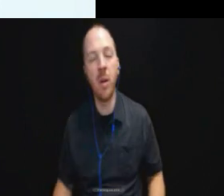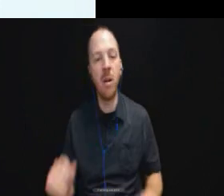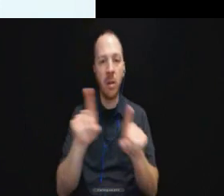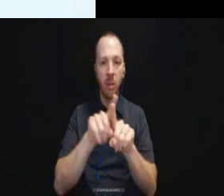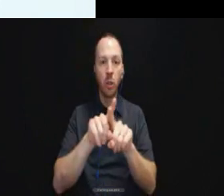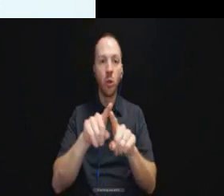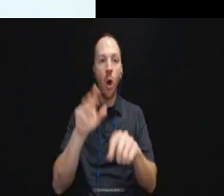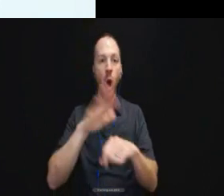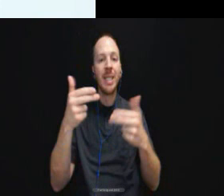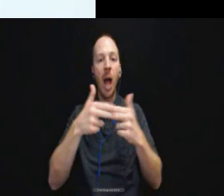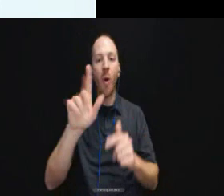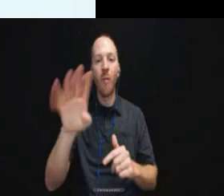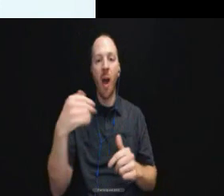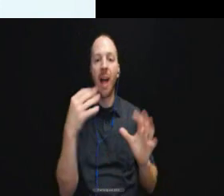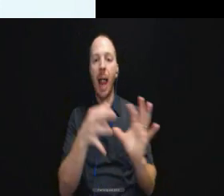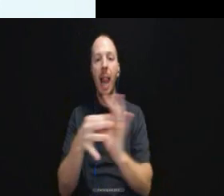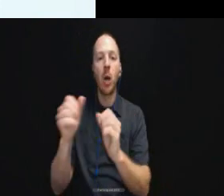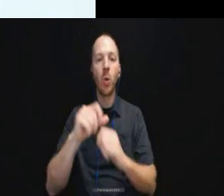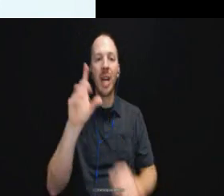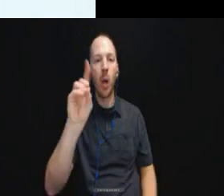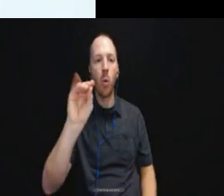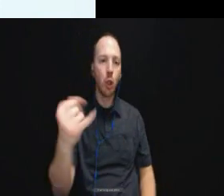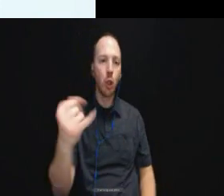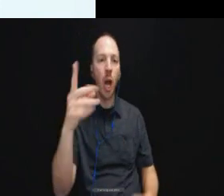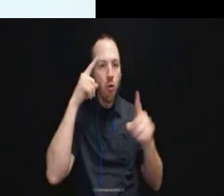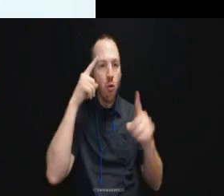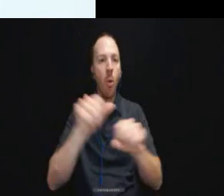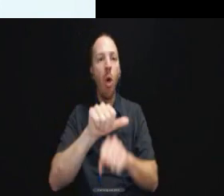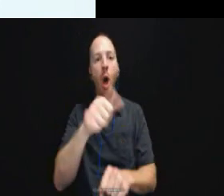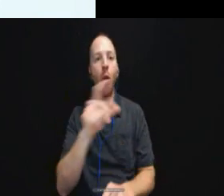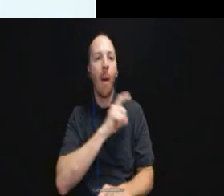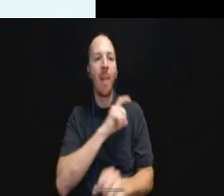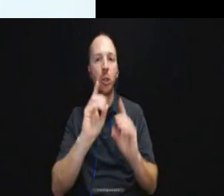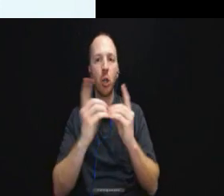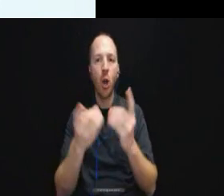On slide 24 I have a link to the DOJ agreement with another police department, the Columbia